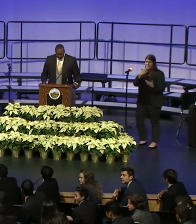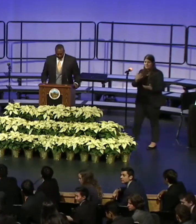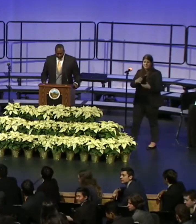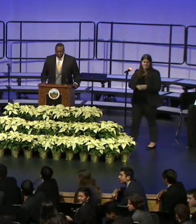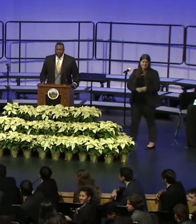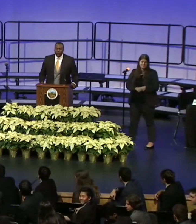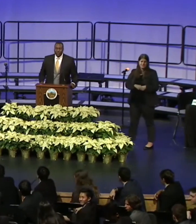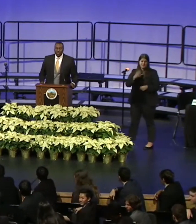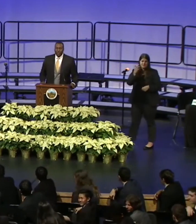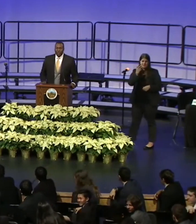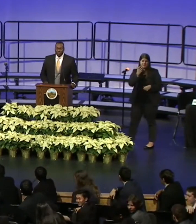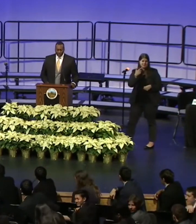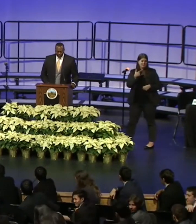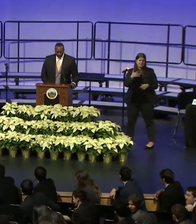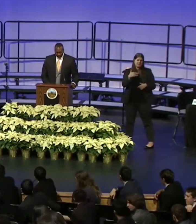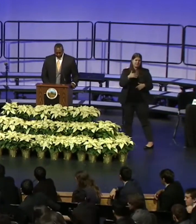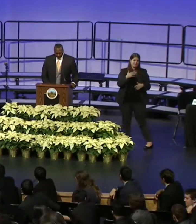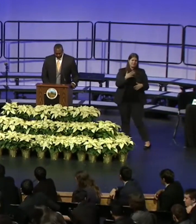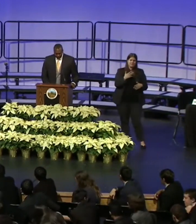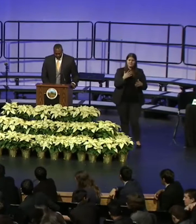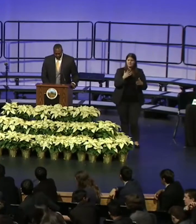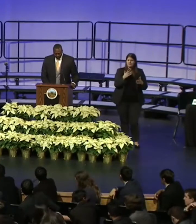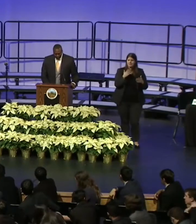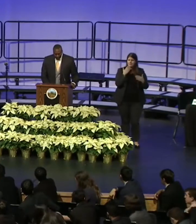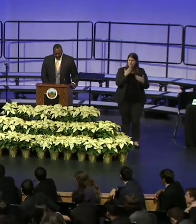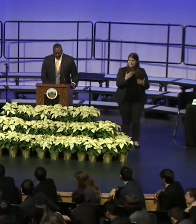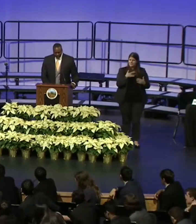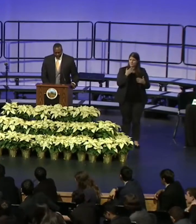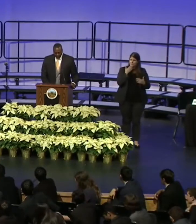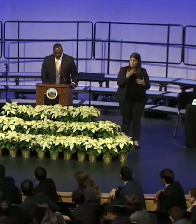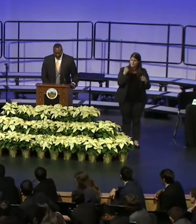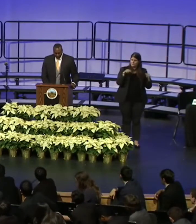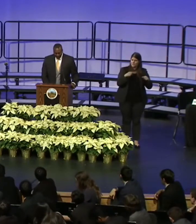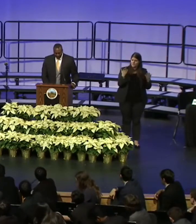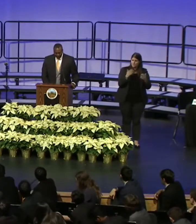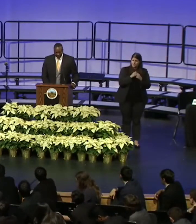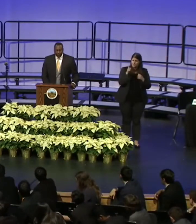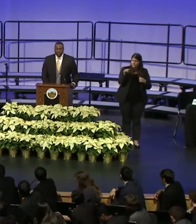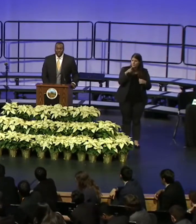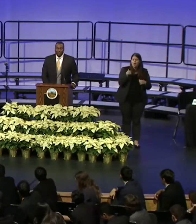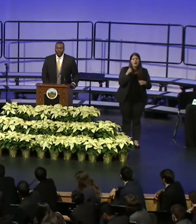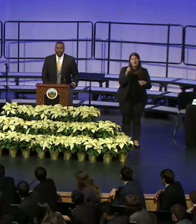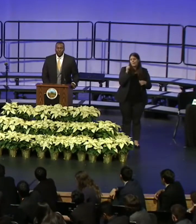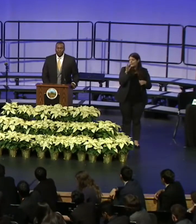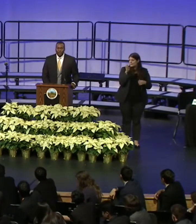It's so good to be here with you. I would not be standing here if it were not for the abundant